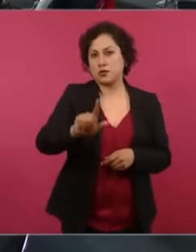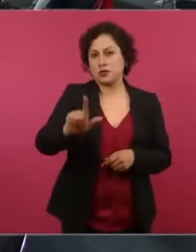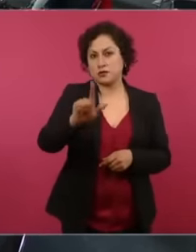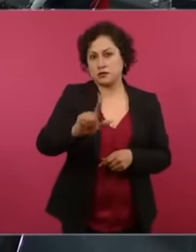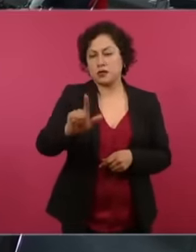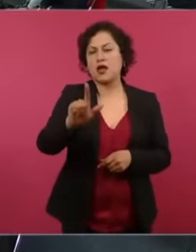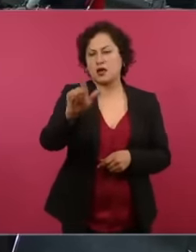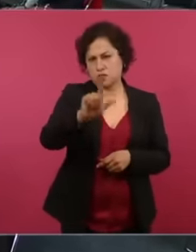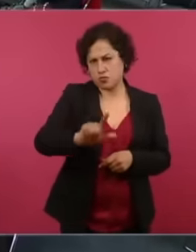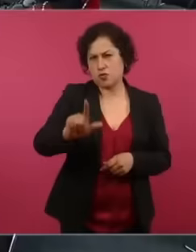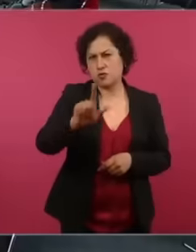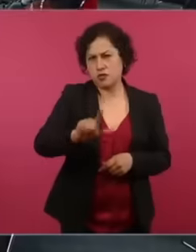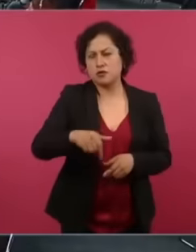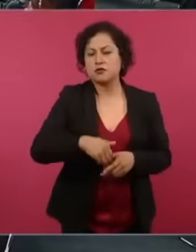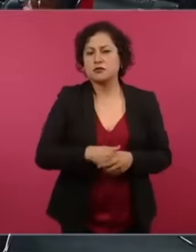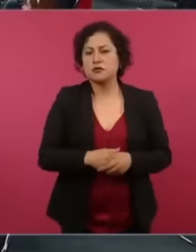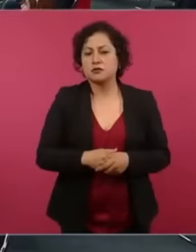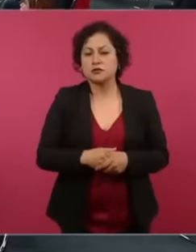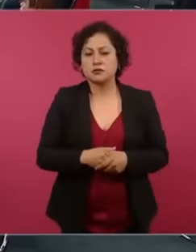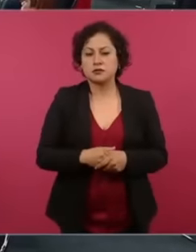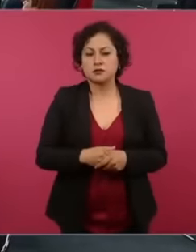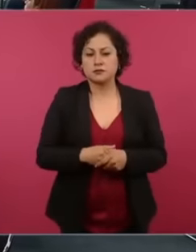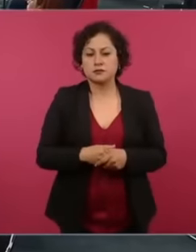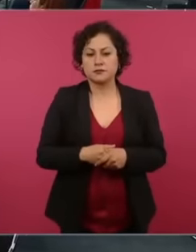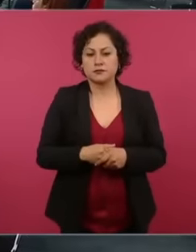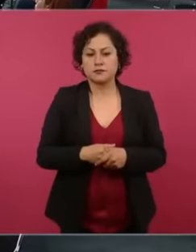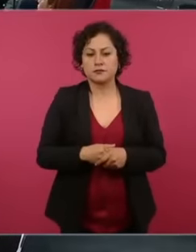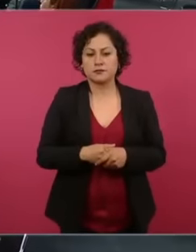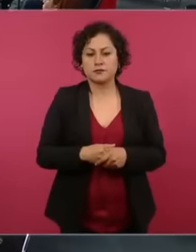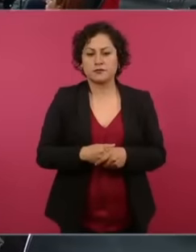Monday is going